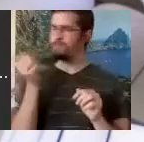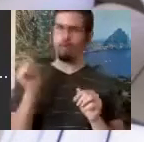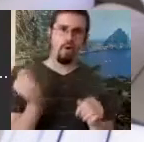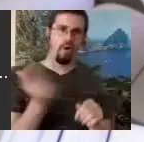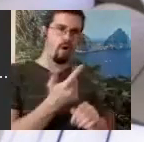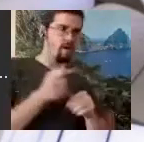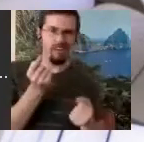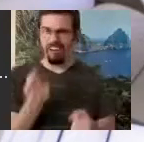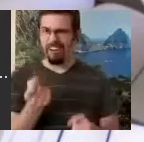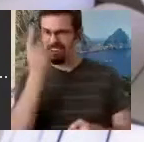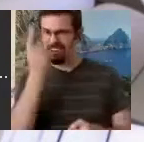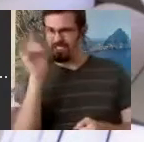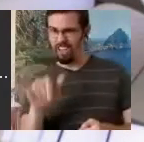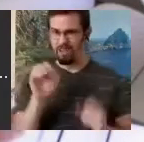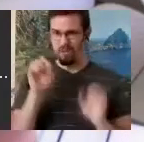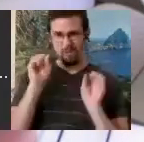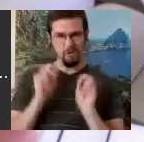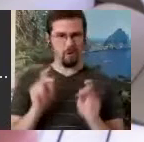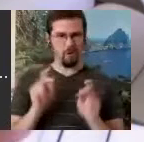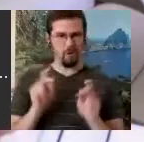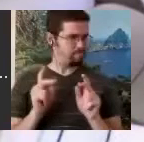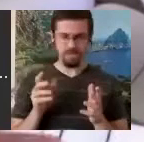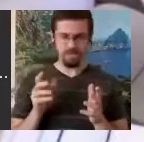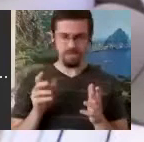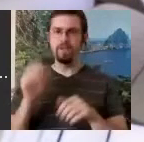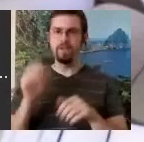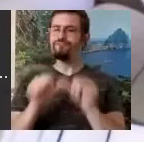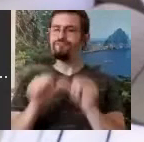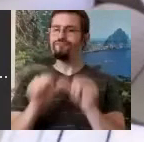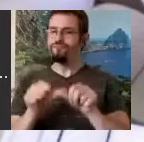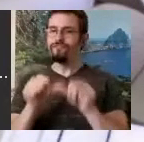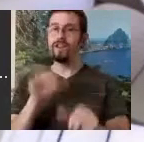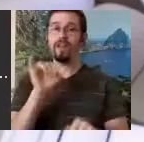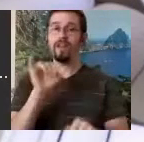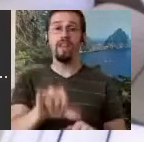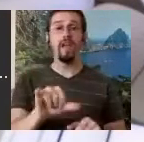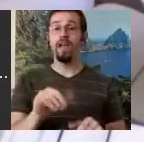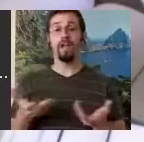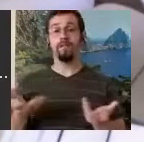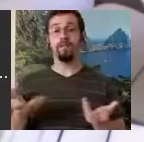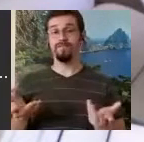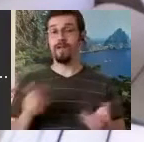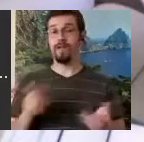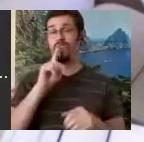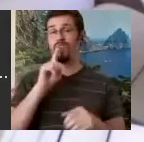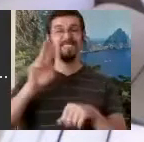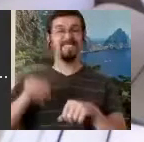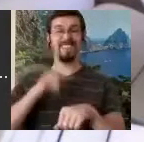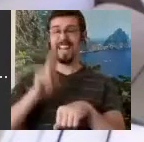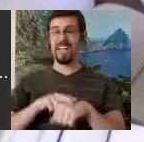and all of us move in that direction. It's just like the natural evolution of any other writing system that's used by tens of thousands of people.